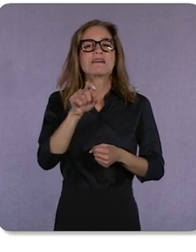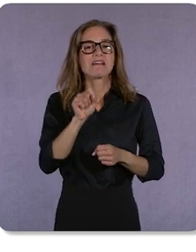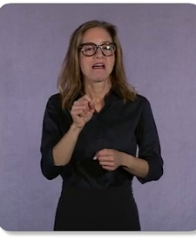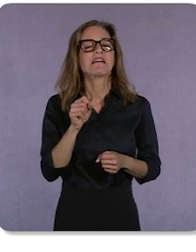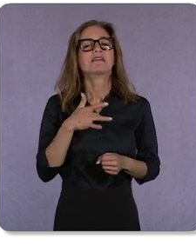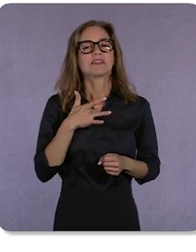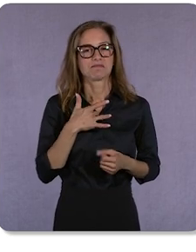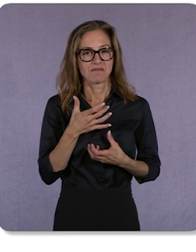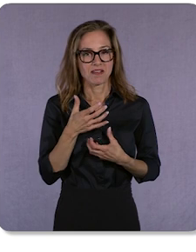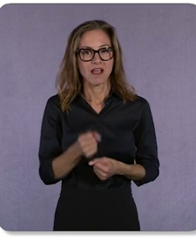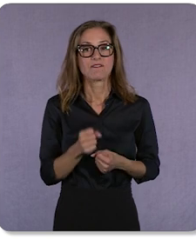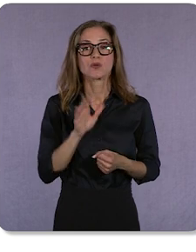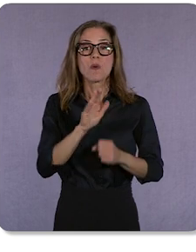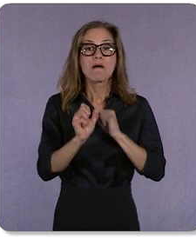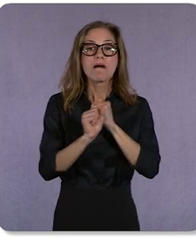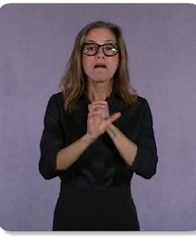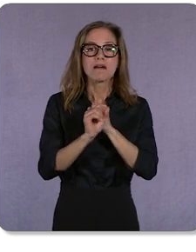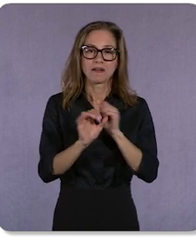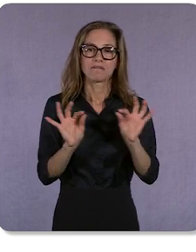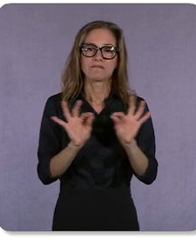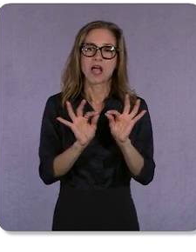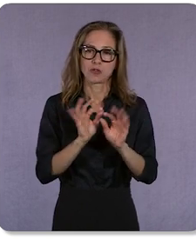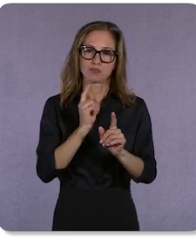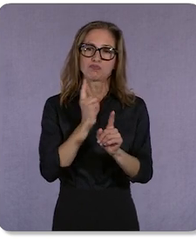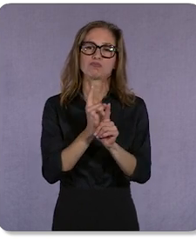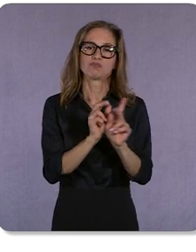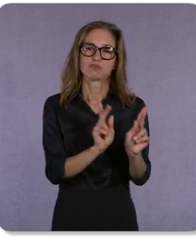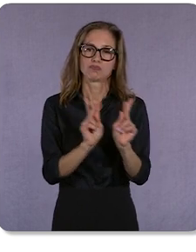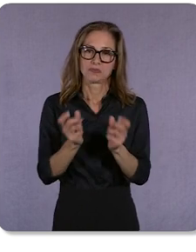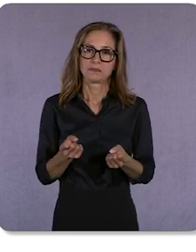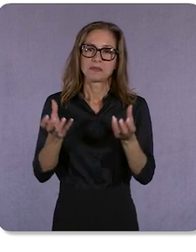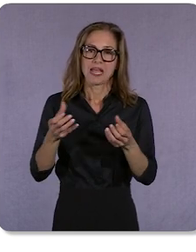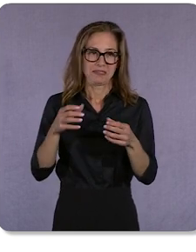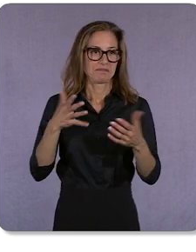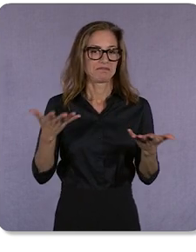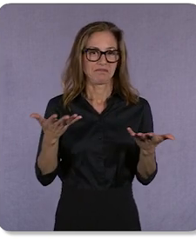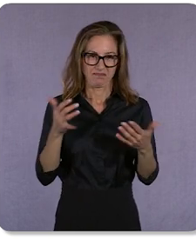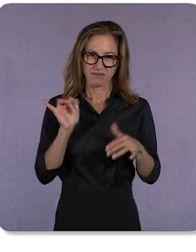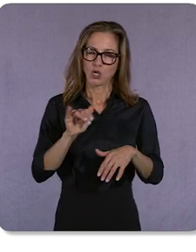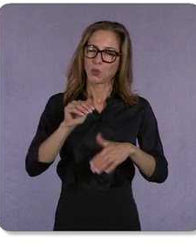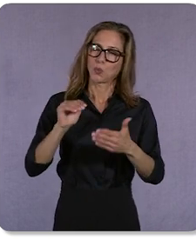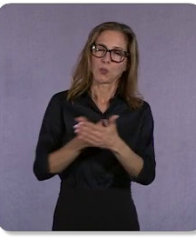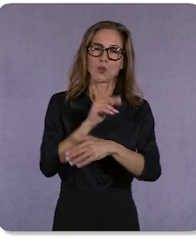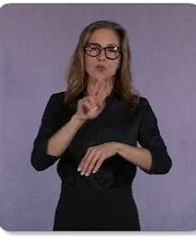valuing your ad spend in the new normal. That’s why you need to have a full suite